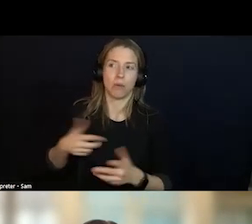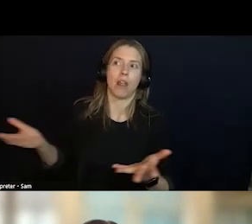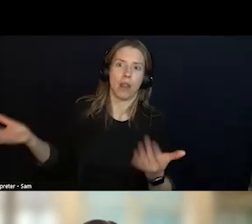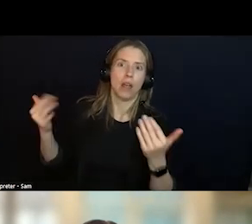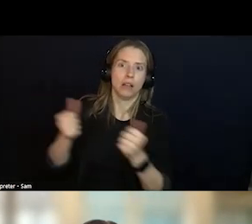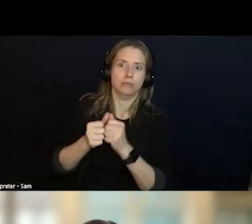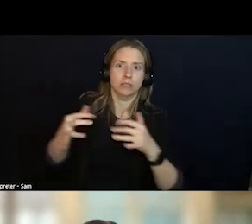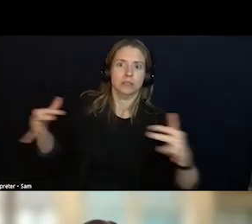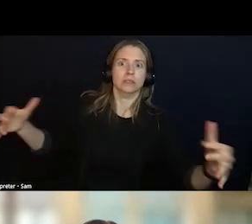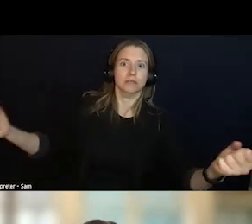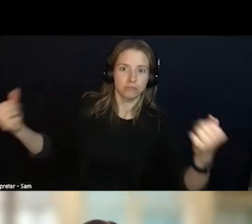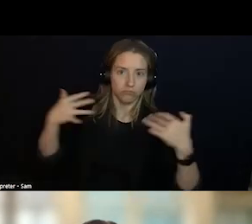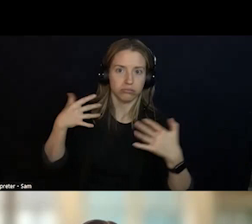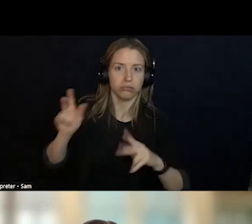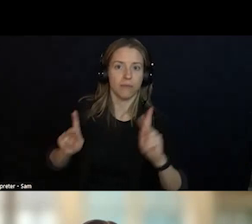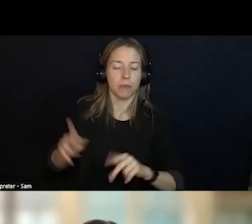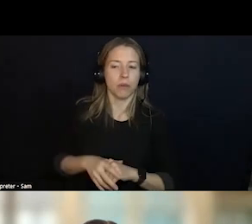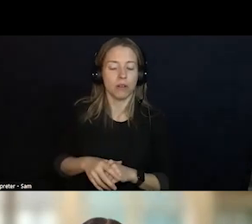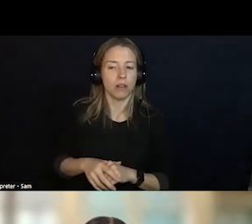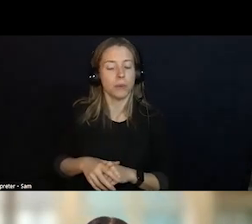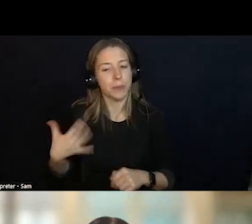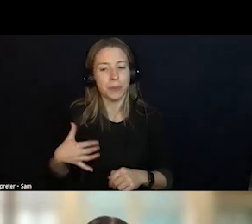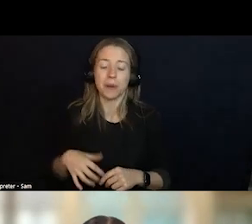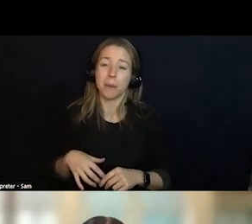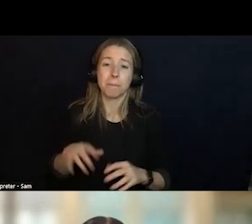THE RESPONSE FROM THE COMMUNITY HAS BEEN OVERWHELMING.